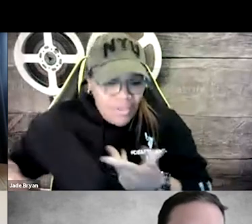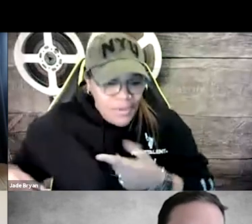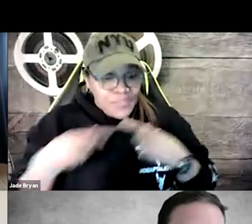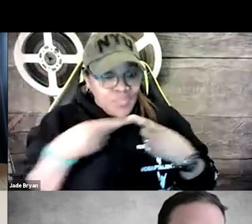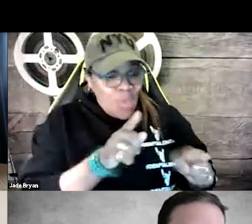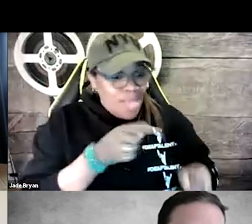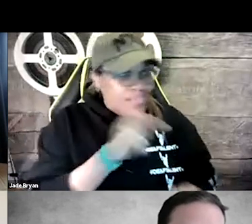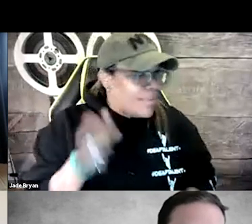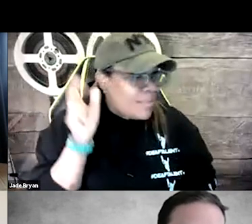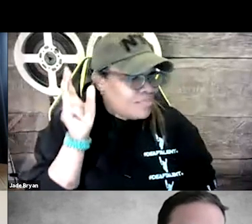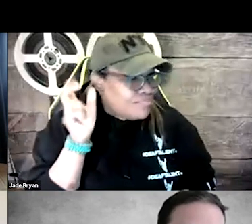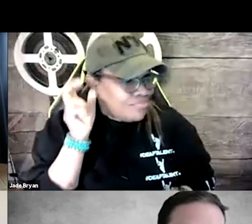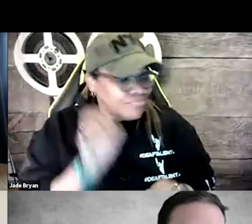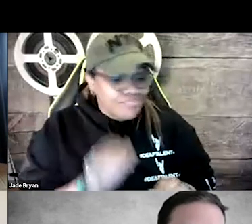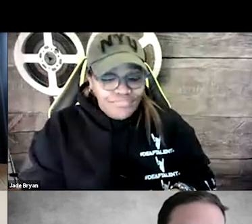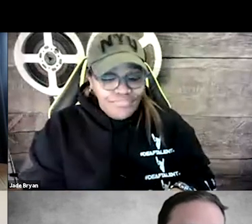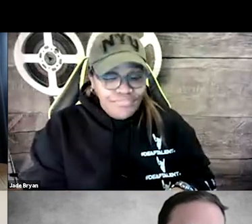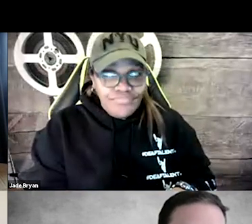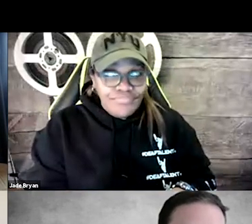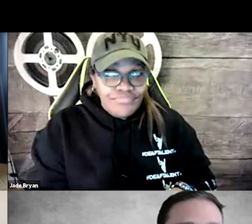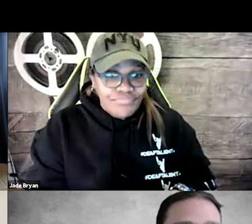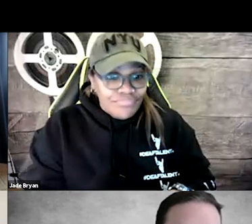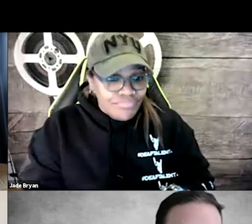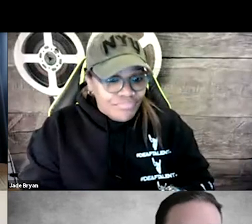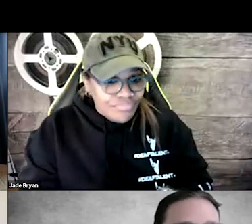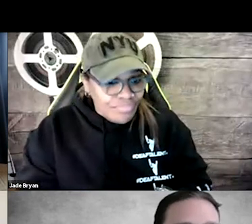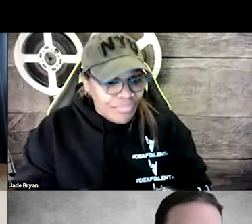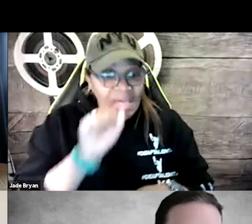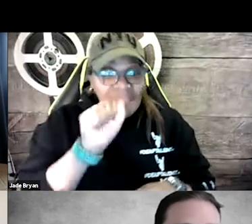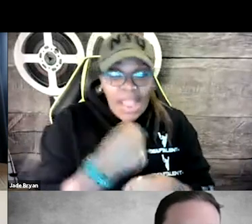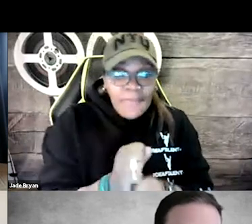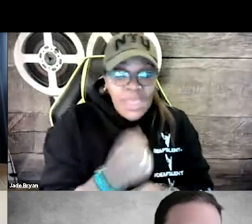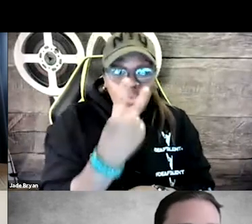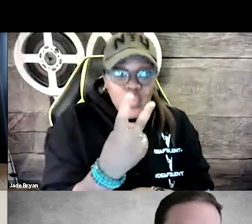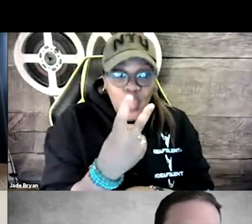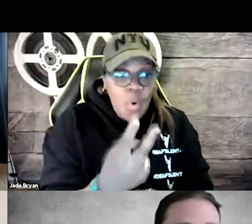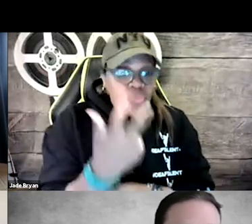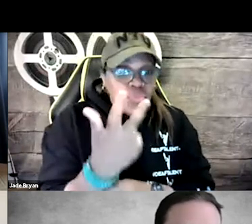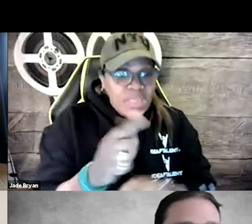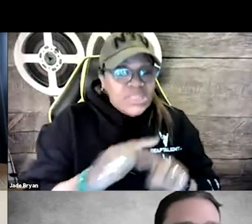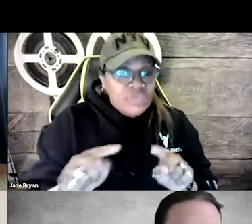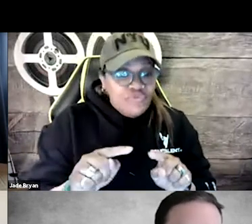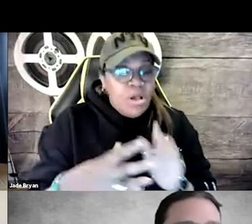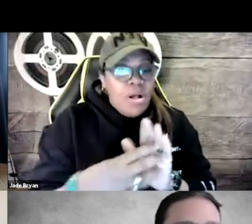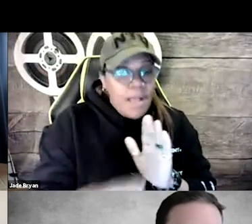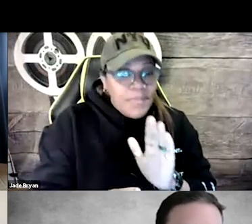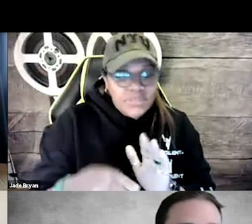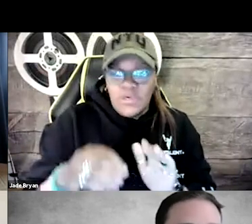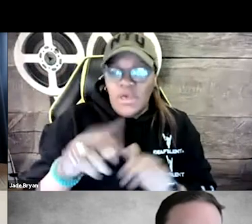And so we have to struggle get interpreters and have people listen for us and speak for us. So these people have no excuse.